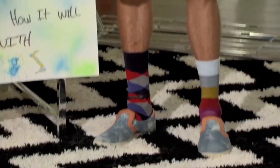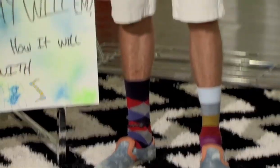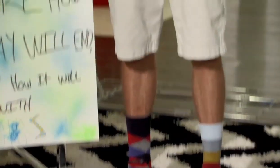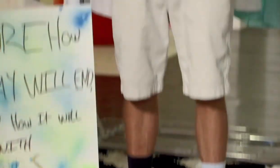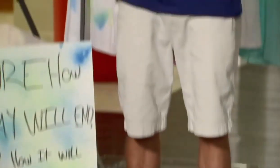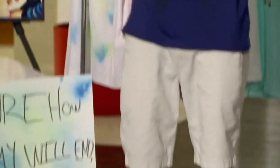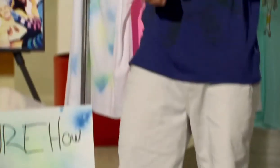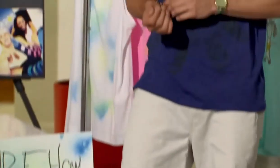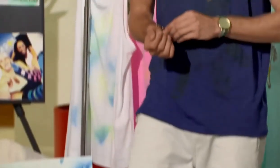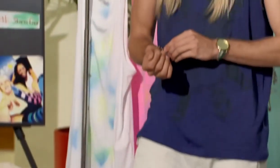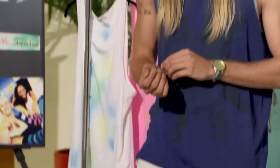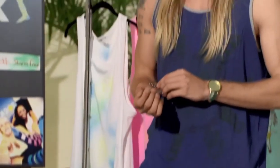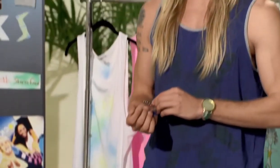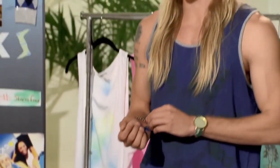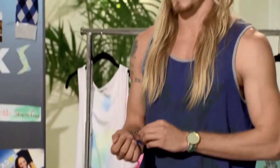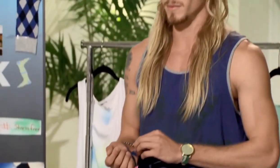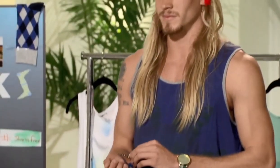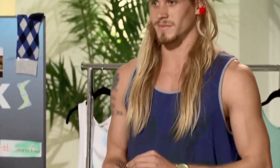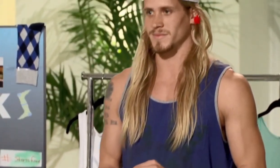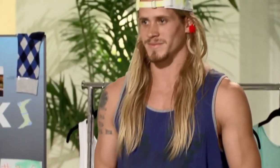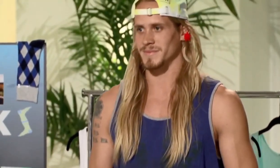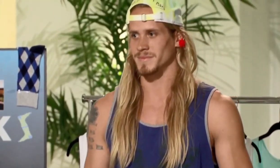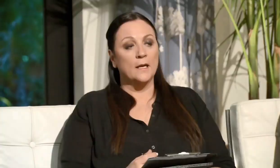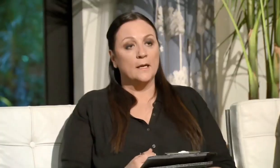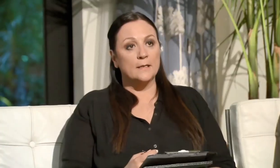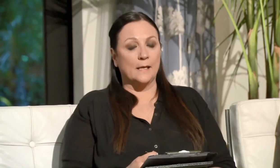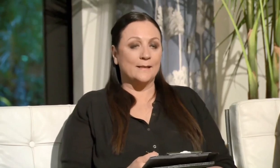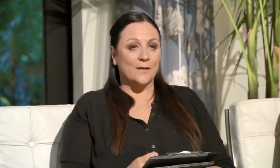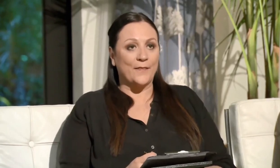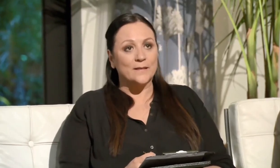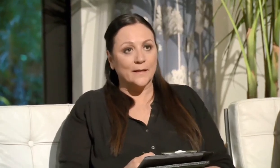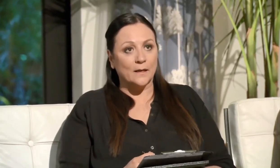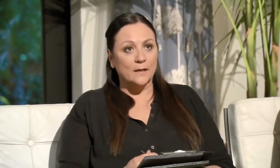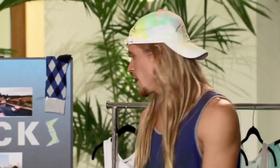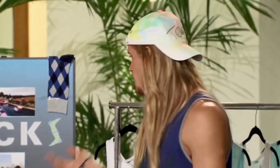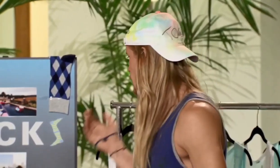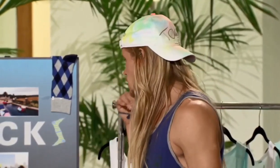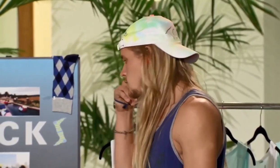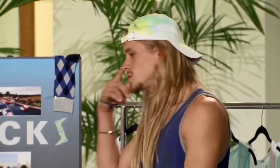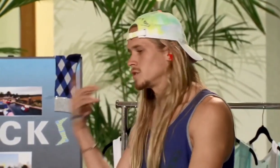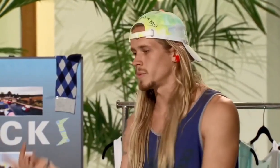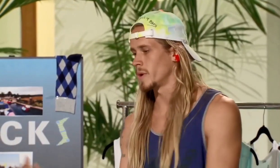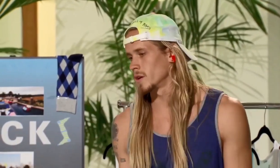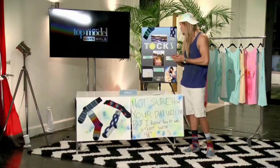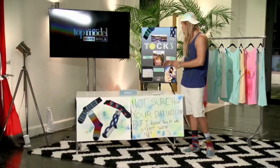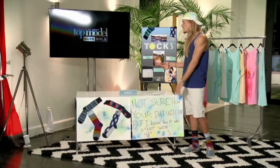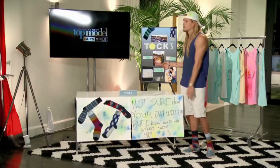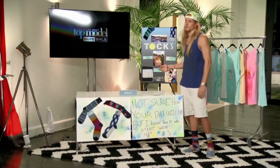They do a challenge where they have to try and win two thousand five hundred dollars of seed money to start a small business